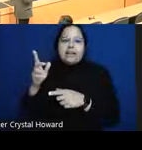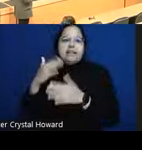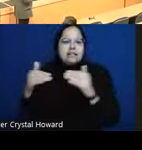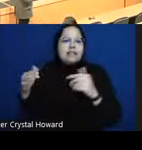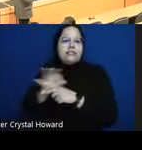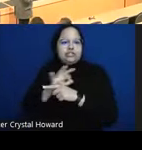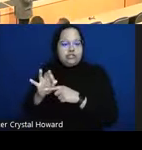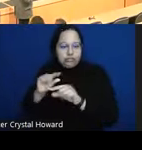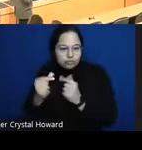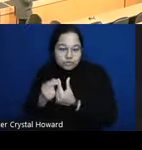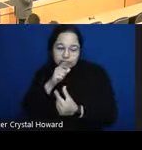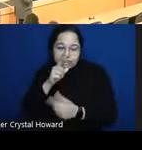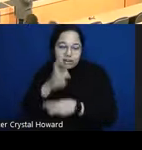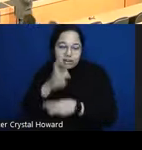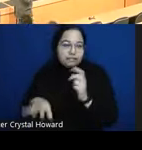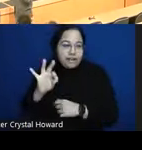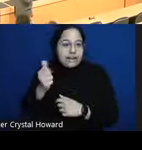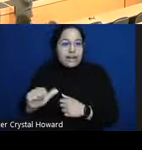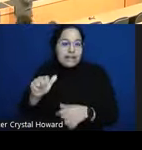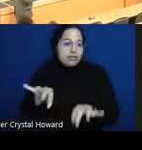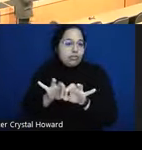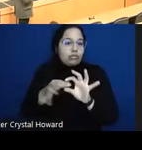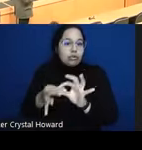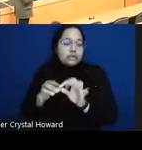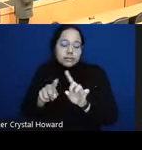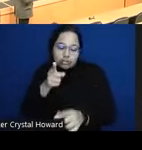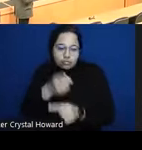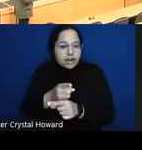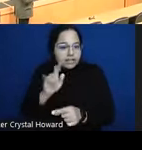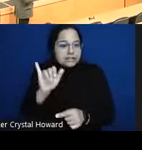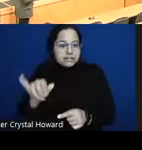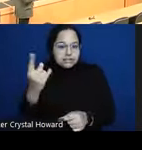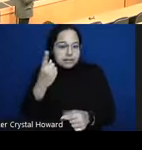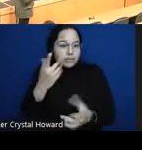yeah you're right I mean that's something that we really want to look at yeah I would think